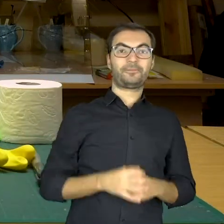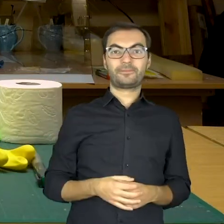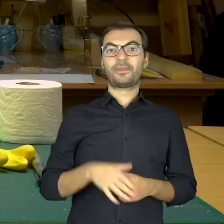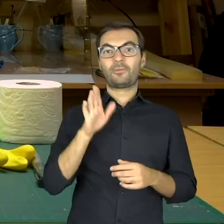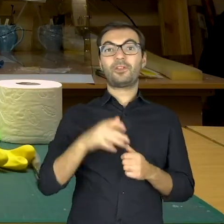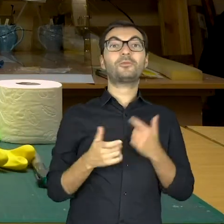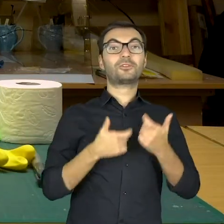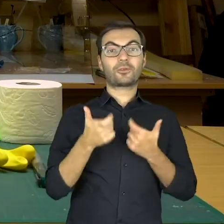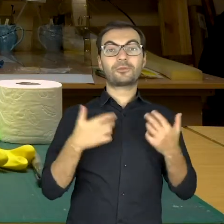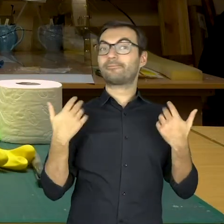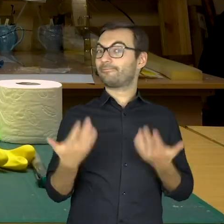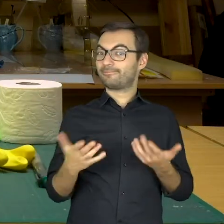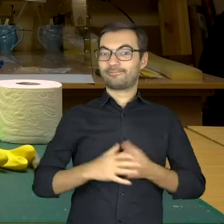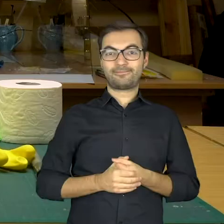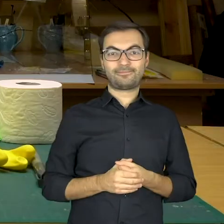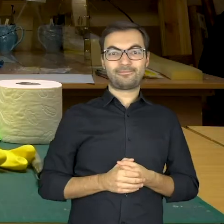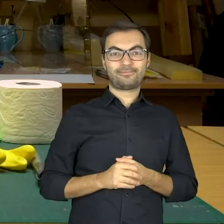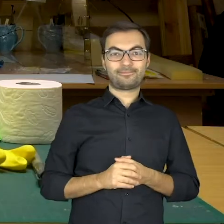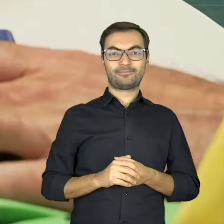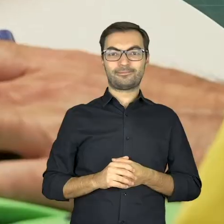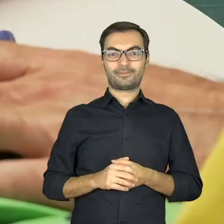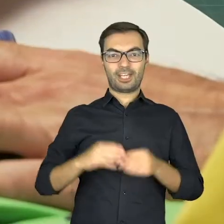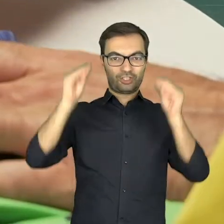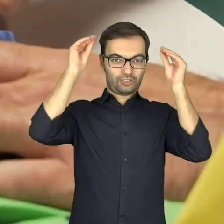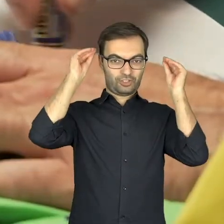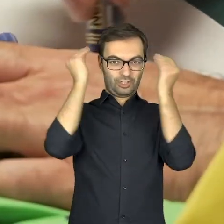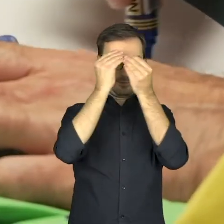We’ll make the hat out of this circle.